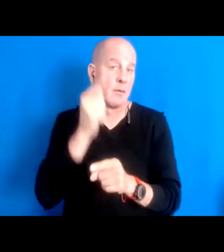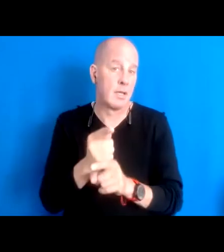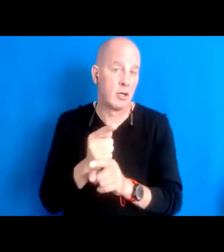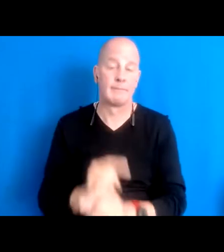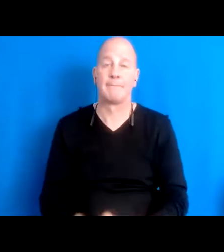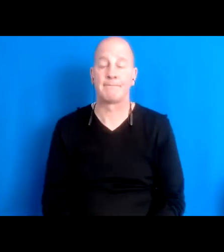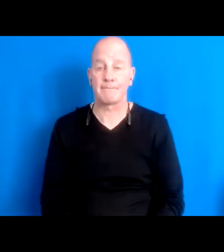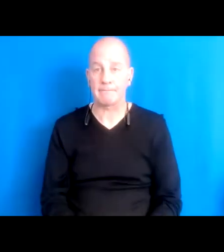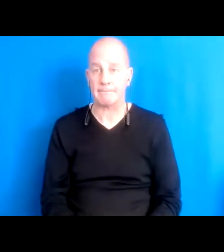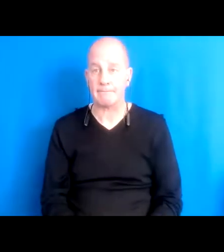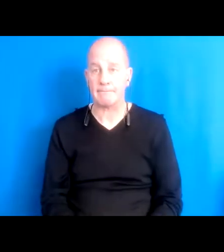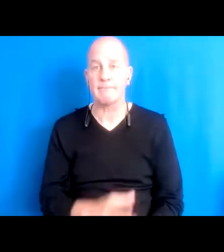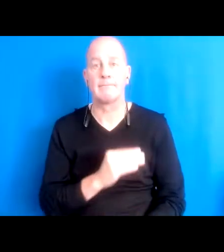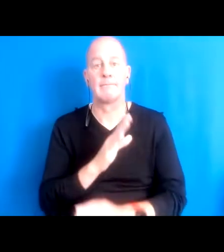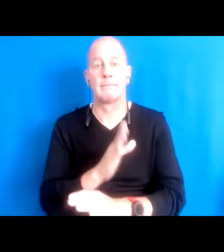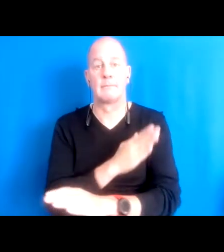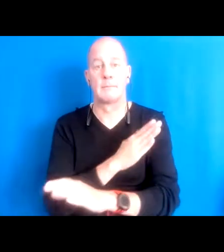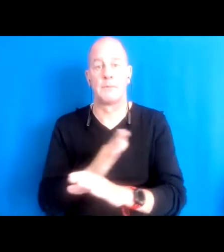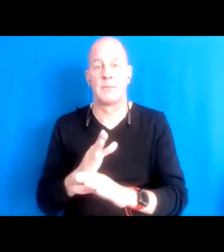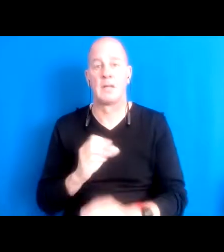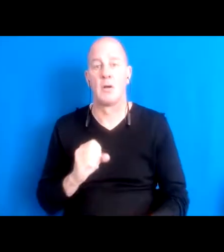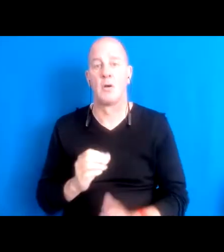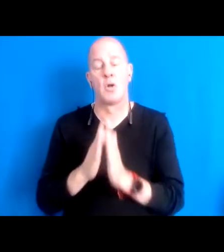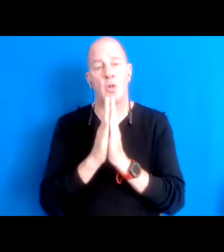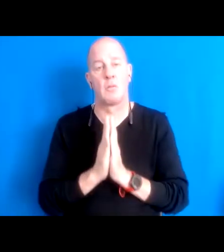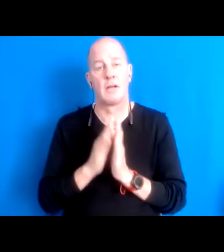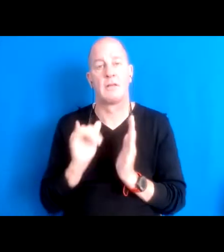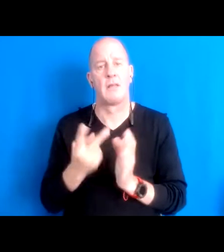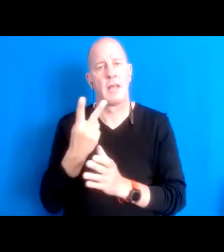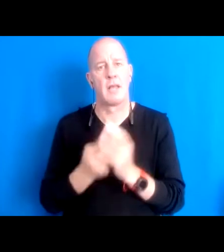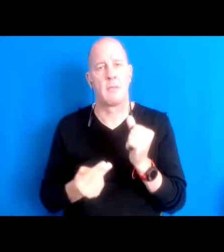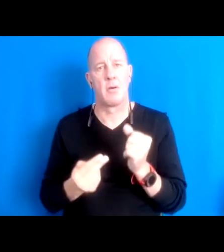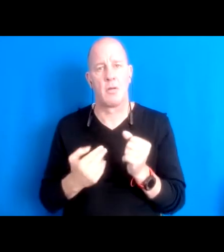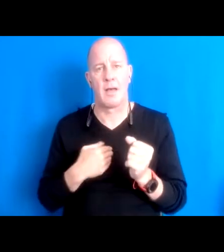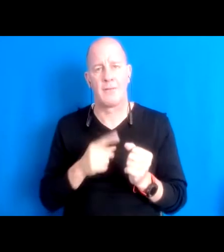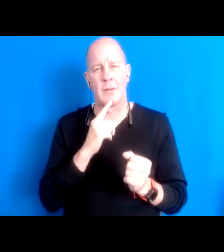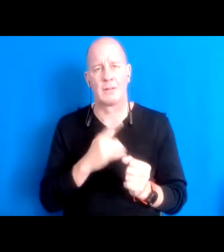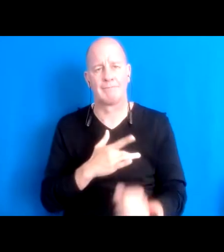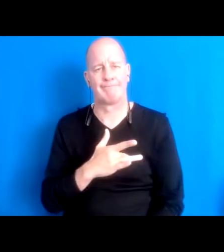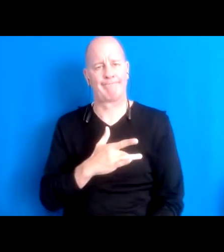and a song. 16:09:17 So just the prayers that they both land in a deep way to help us move forward